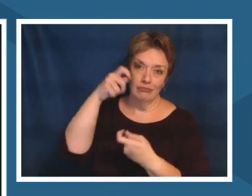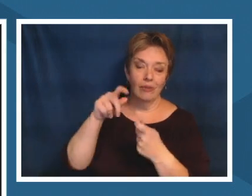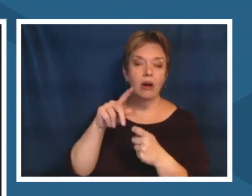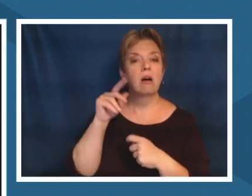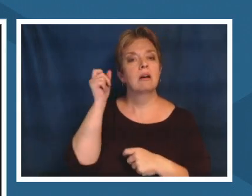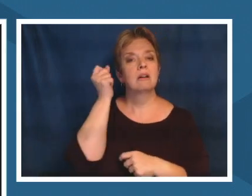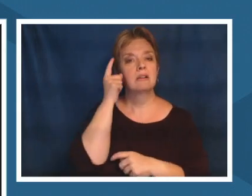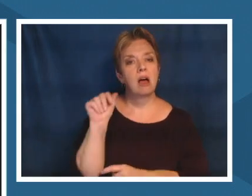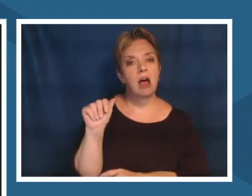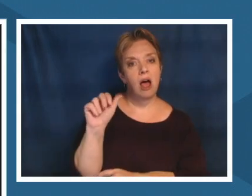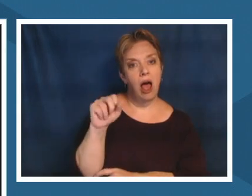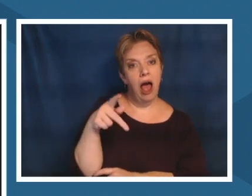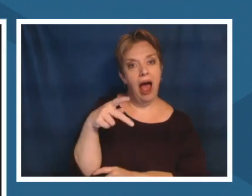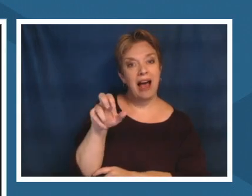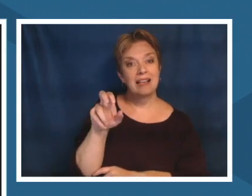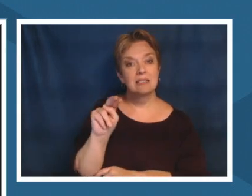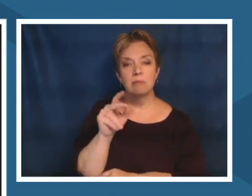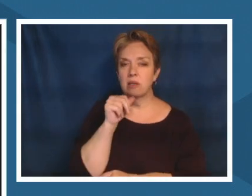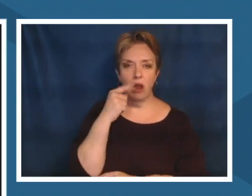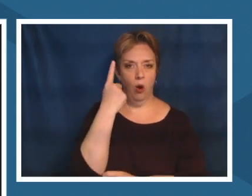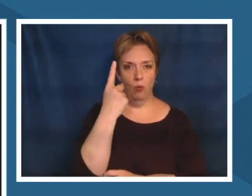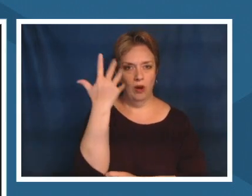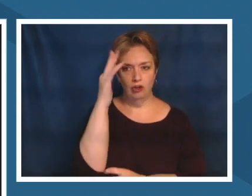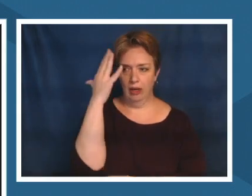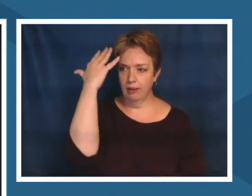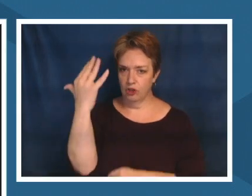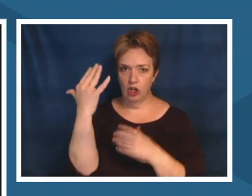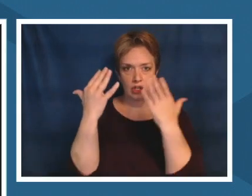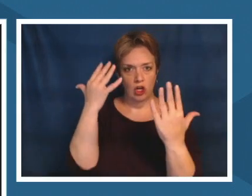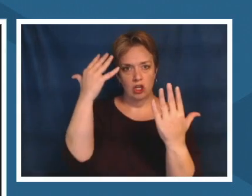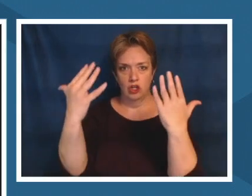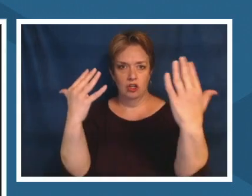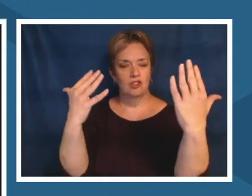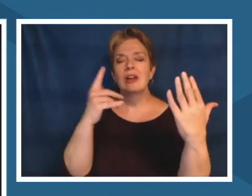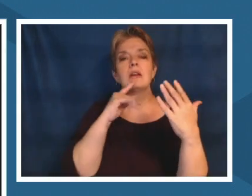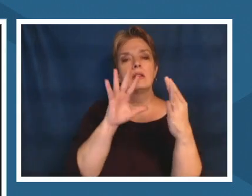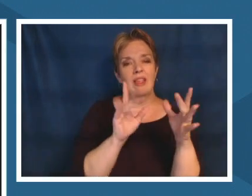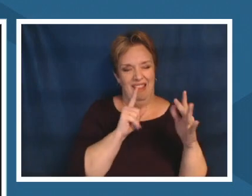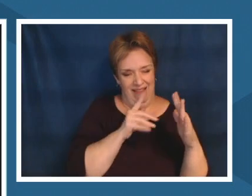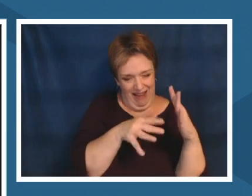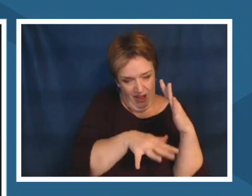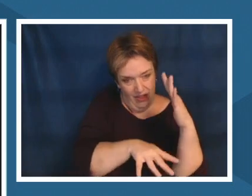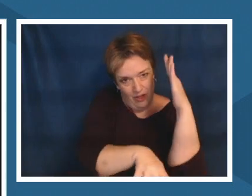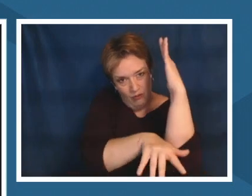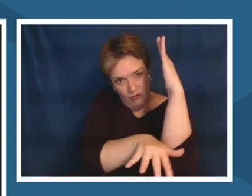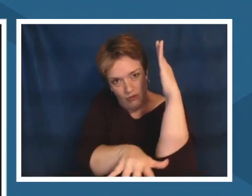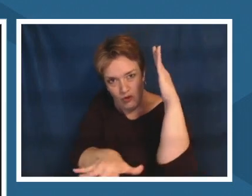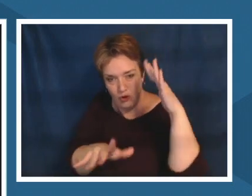you're part of something so much bigger and it's such a great grounding moment